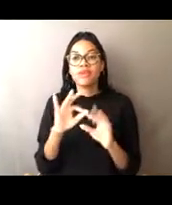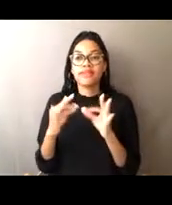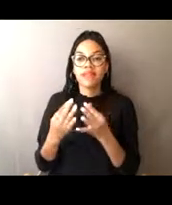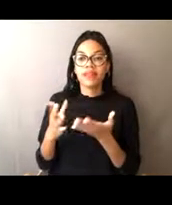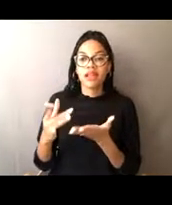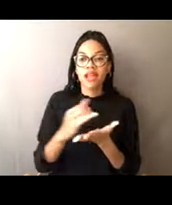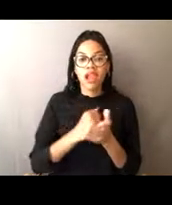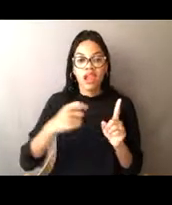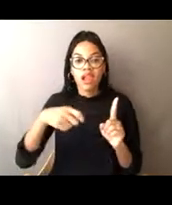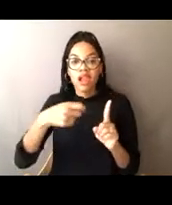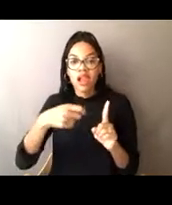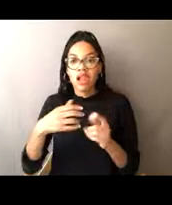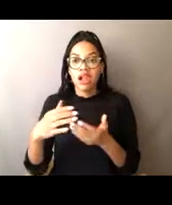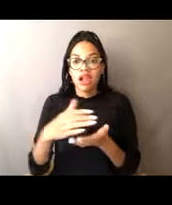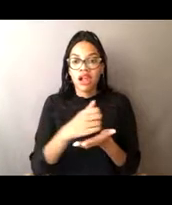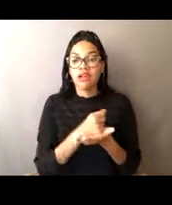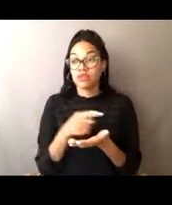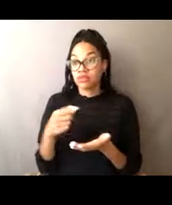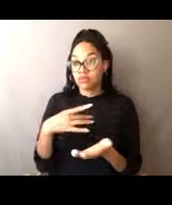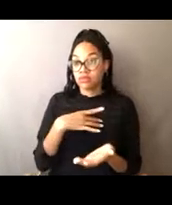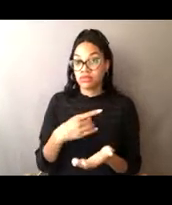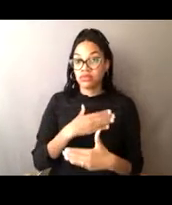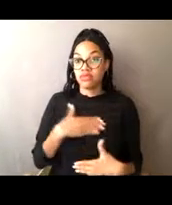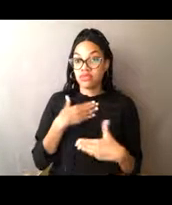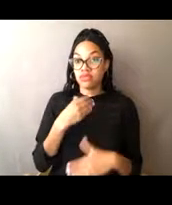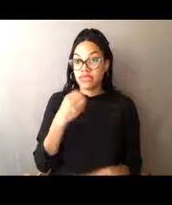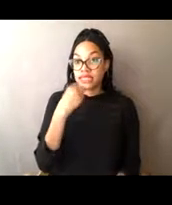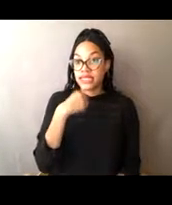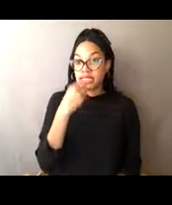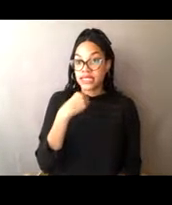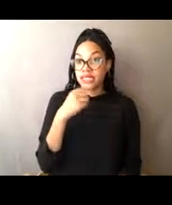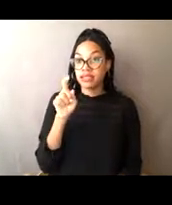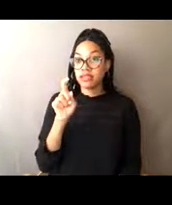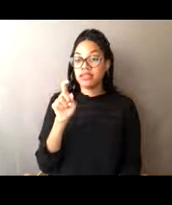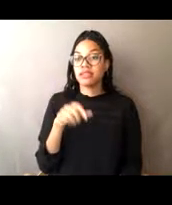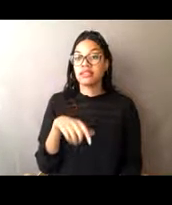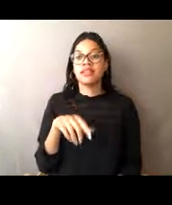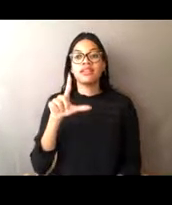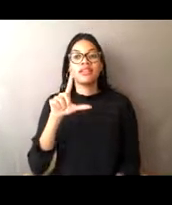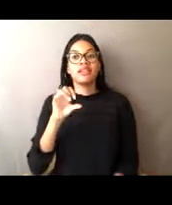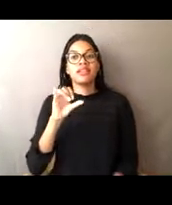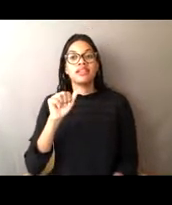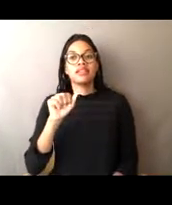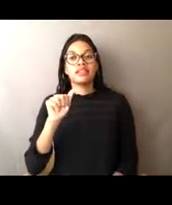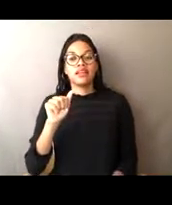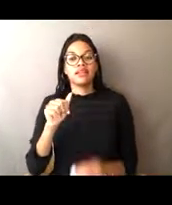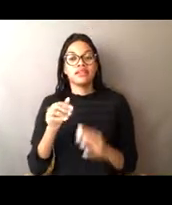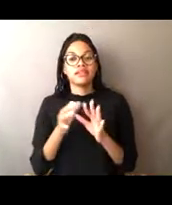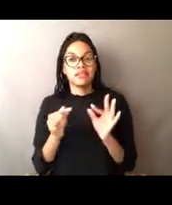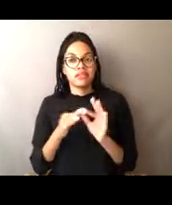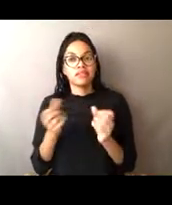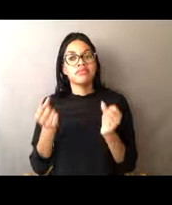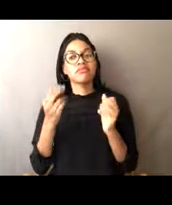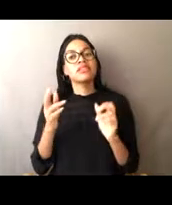[Lisa] So a lot of people fish for recreation, where they like to catch and release fish, but a lot of people like to eat